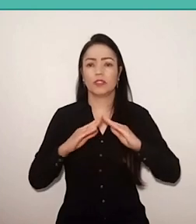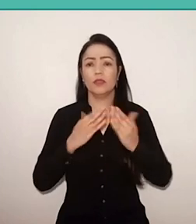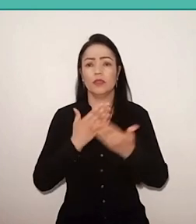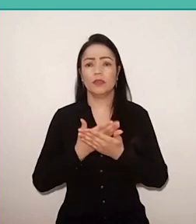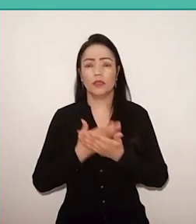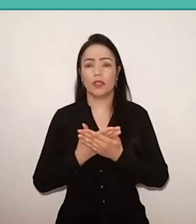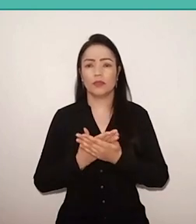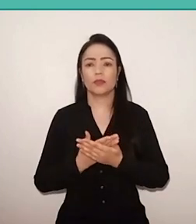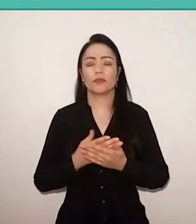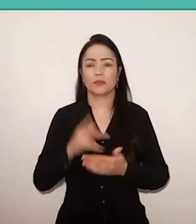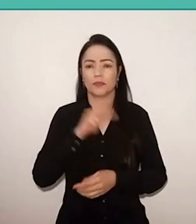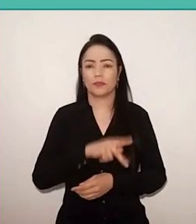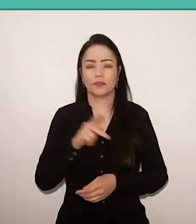and for society, in a general way,